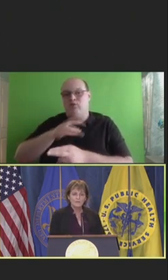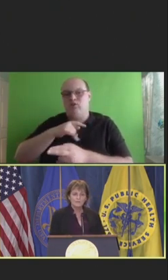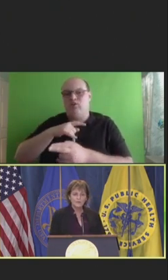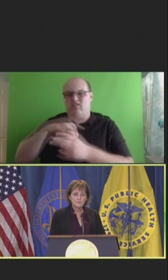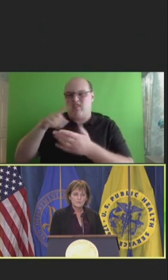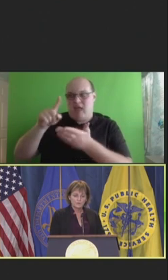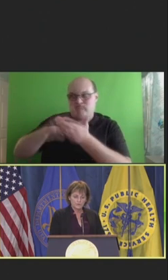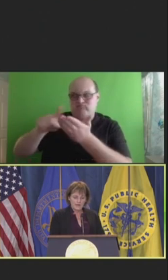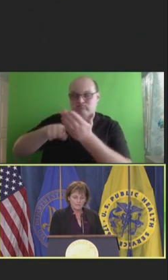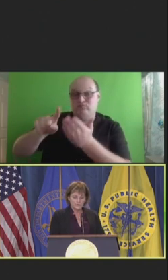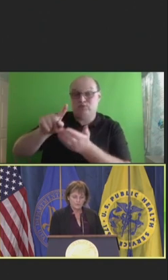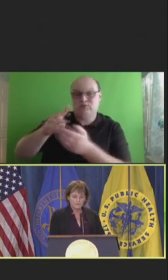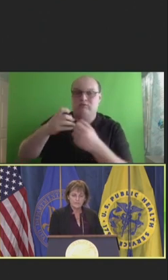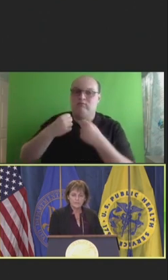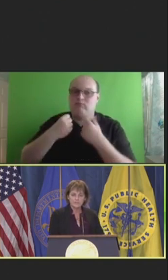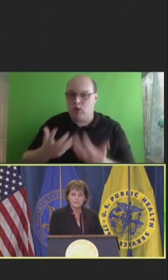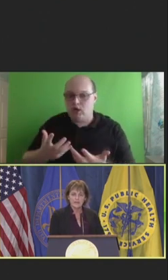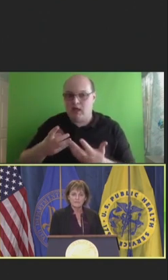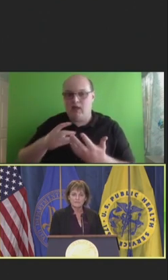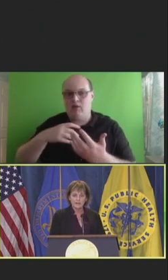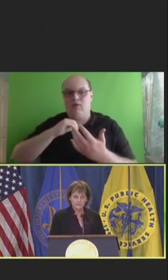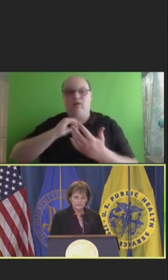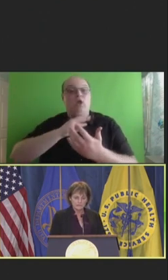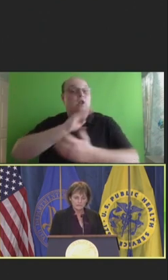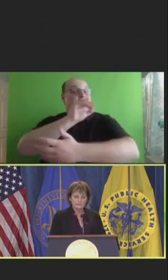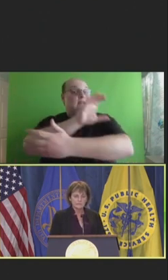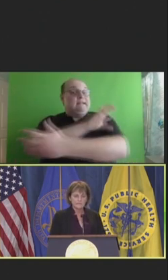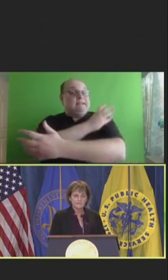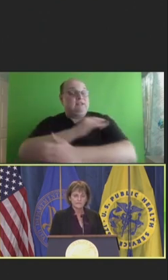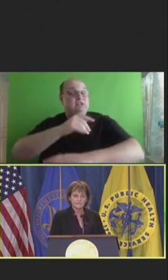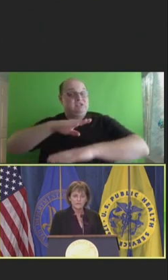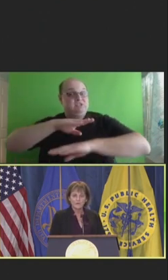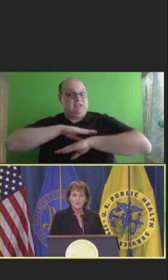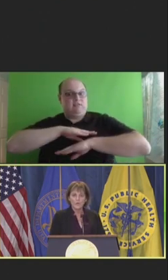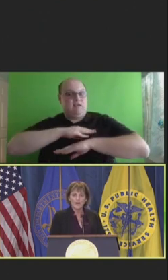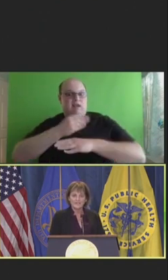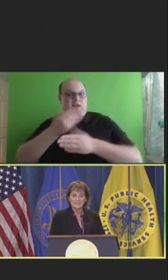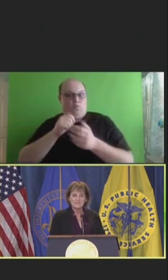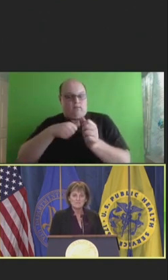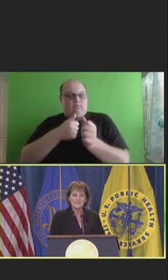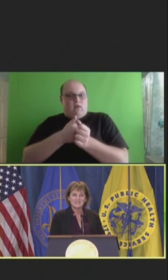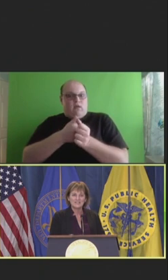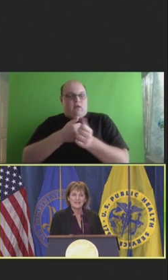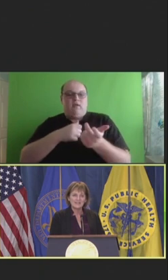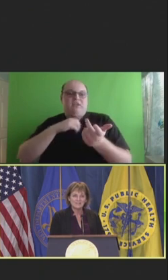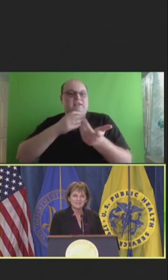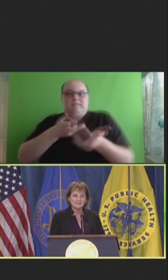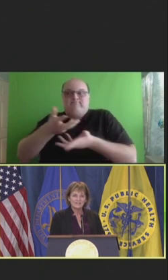The principal driver of clinician satisfaction is delivering quality patient care.